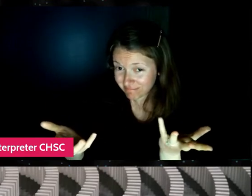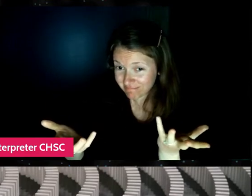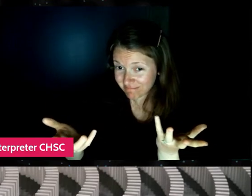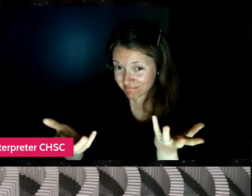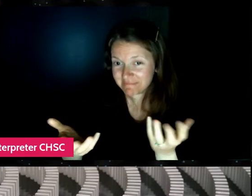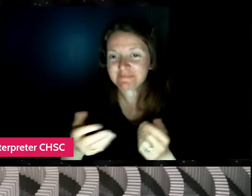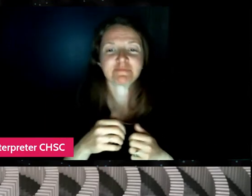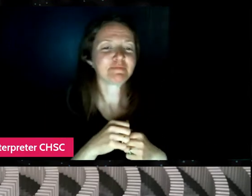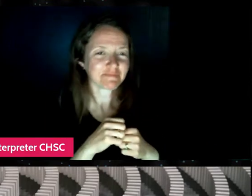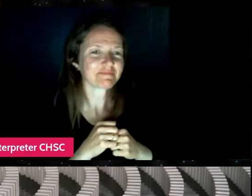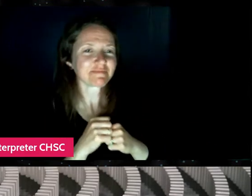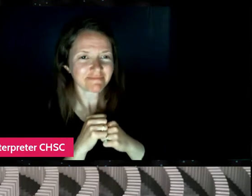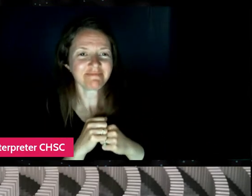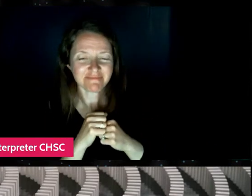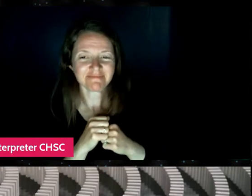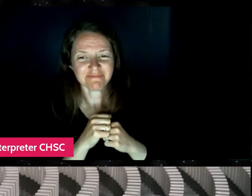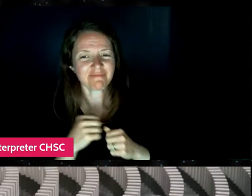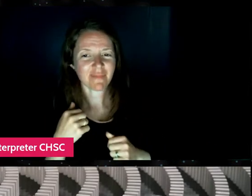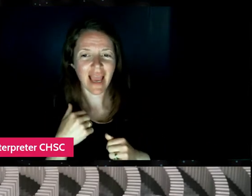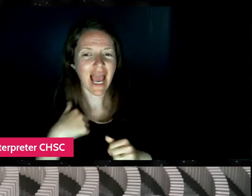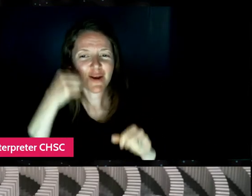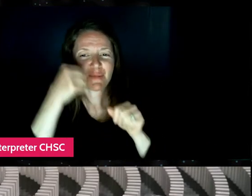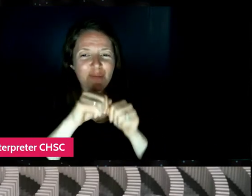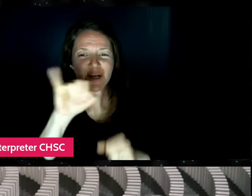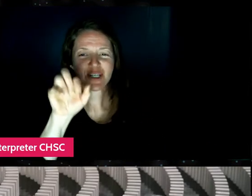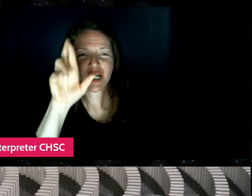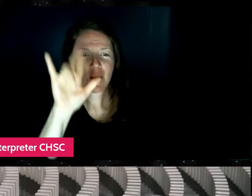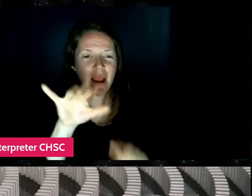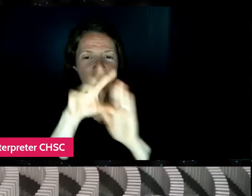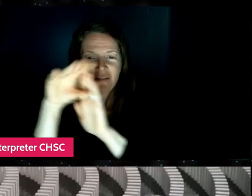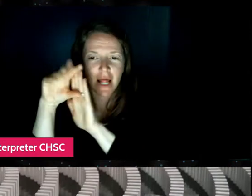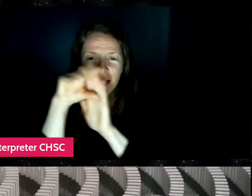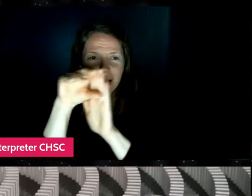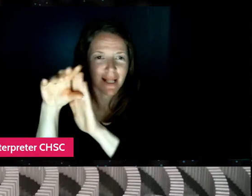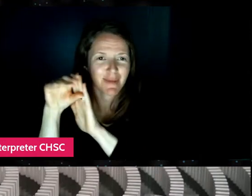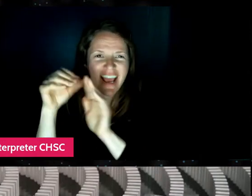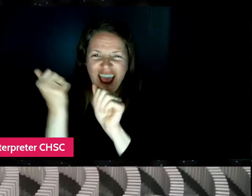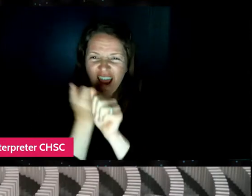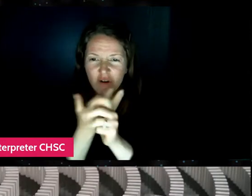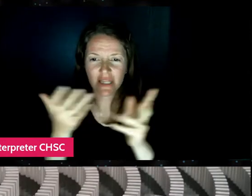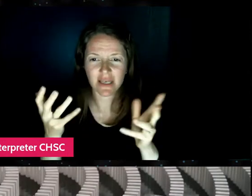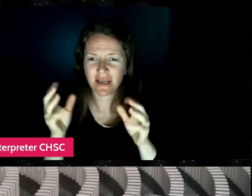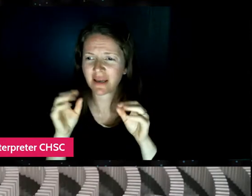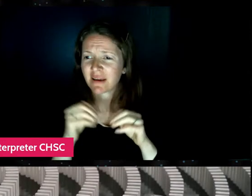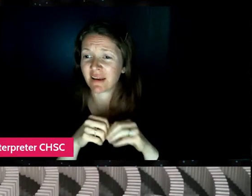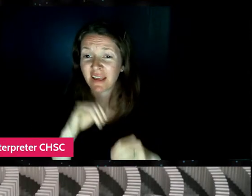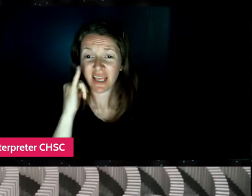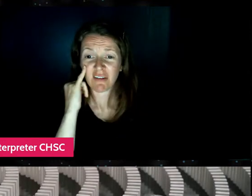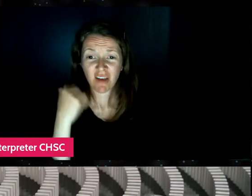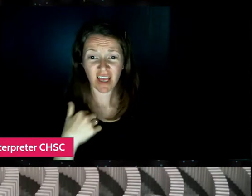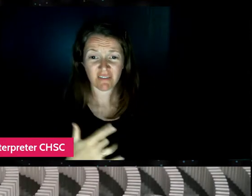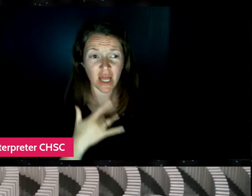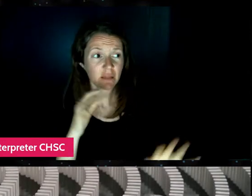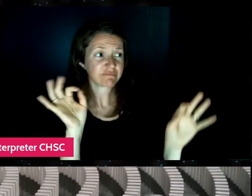Yeah, I mean, I just remember Jeremy filming everything, like even the most mundane things like eating lunch,